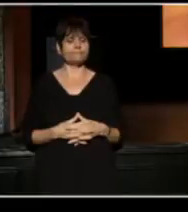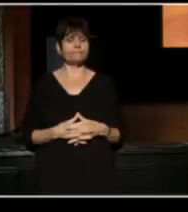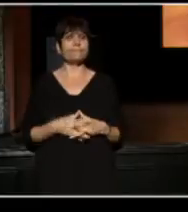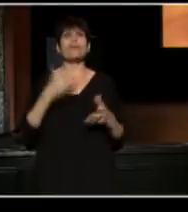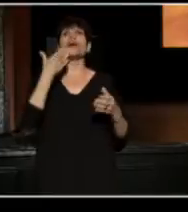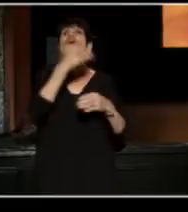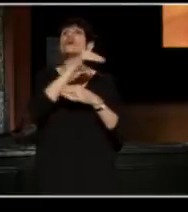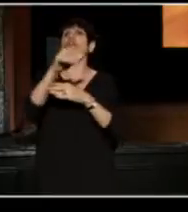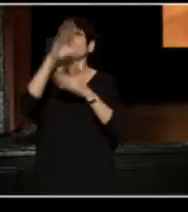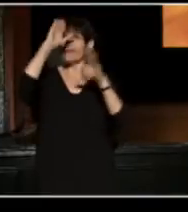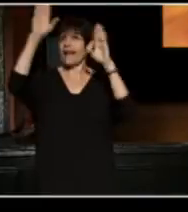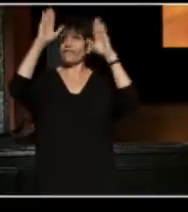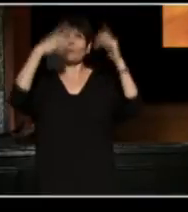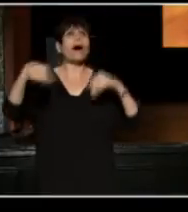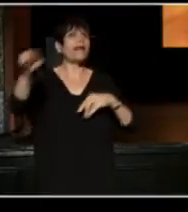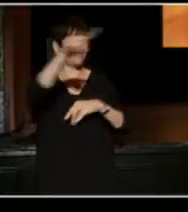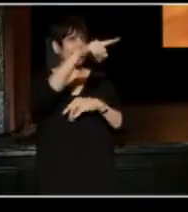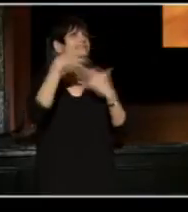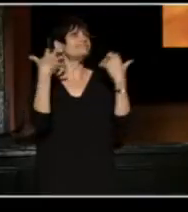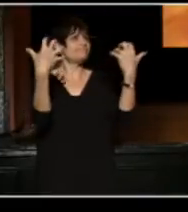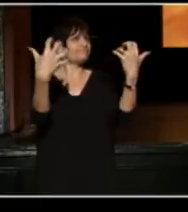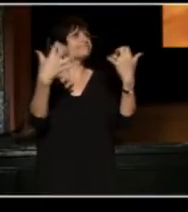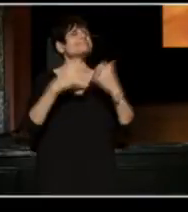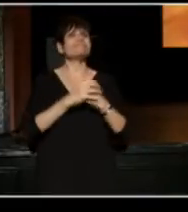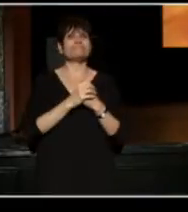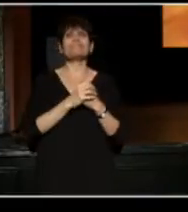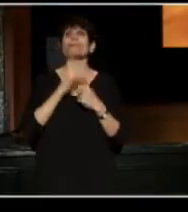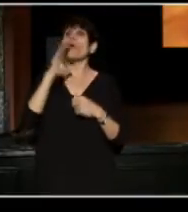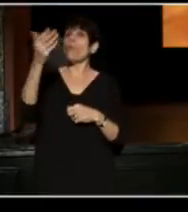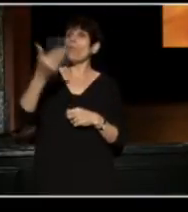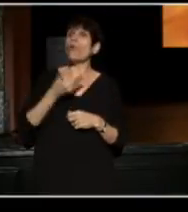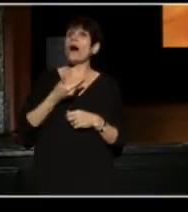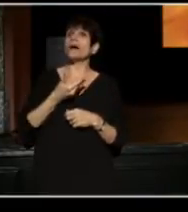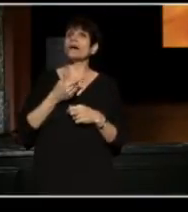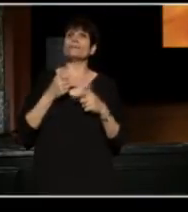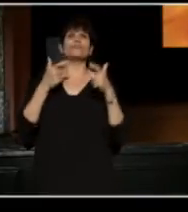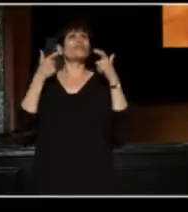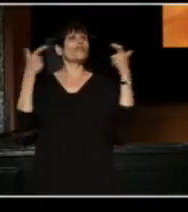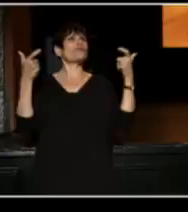Good evening everybody. And welcome to the great city of Cleveland.